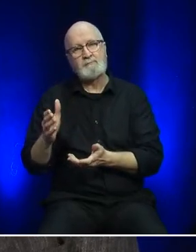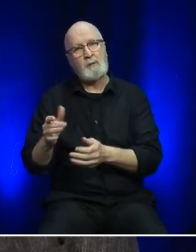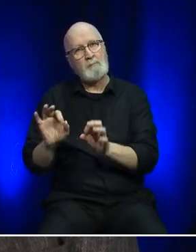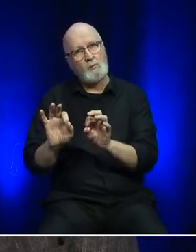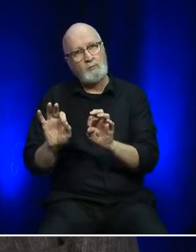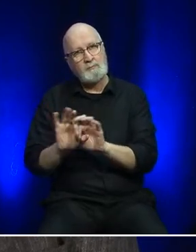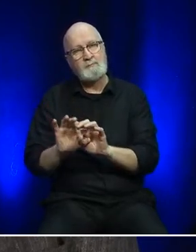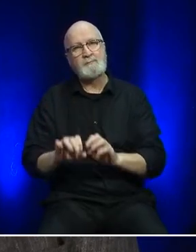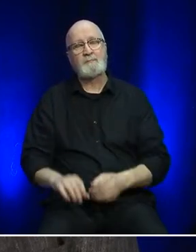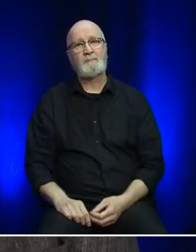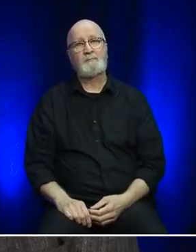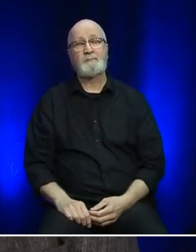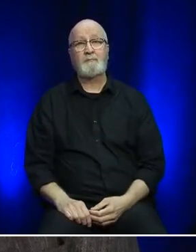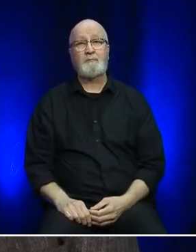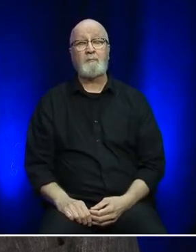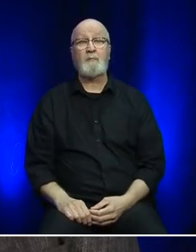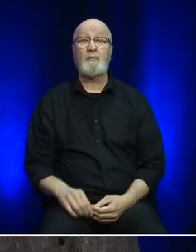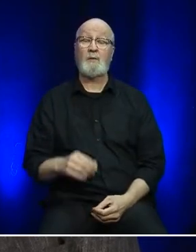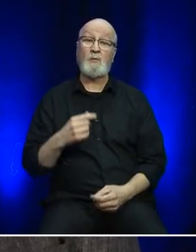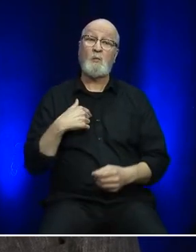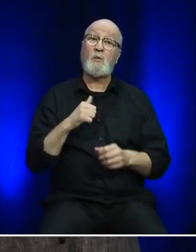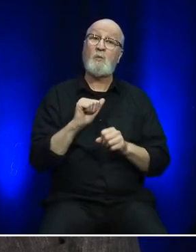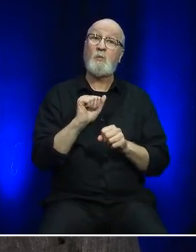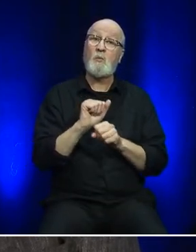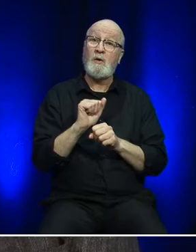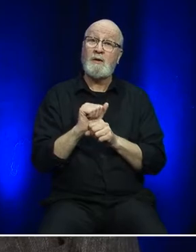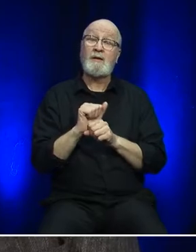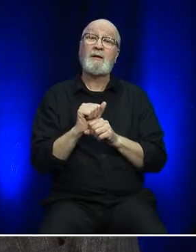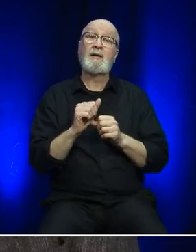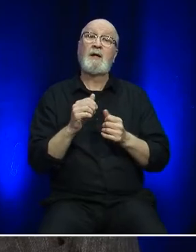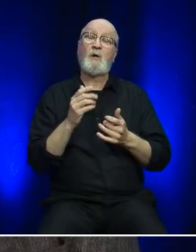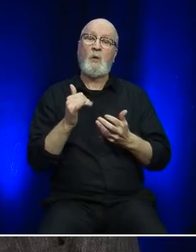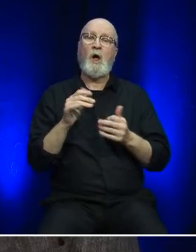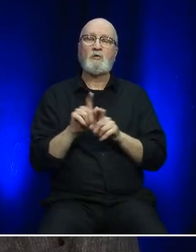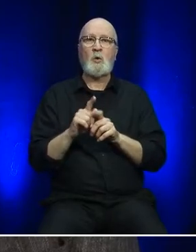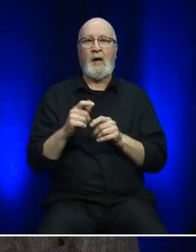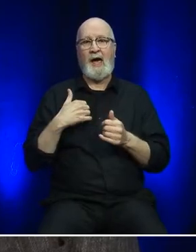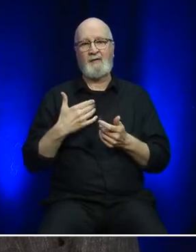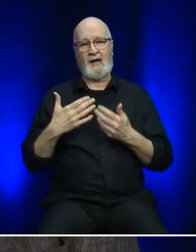Work continued towards the establishment of a psychological health and safety program.